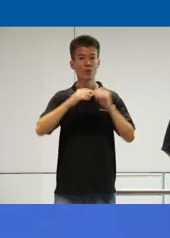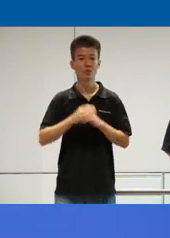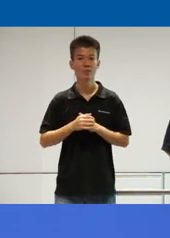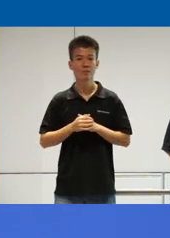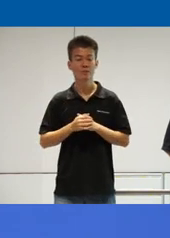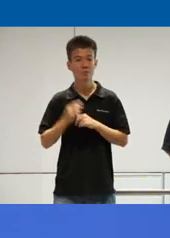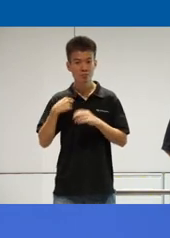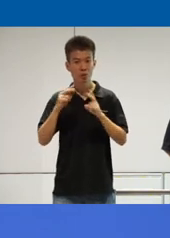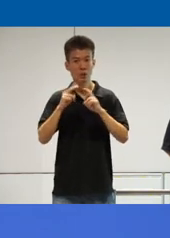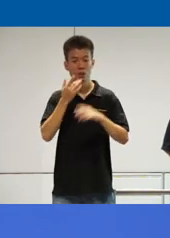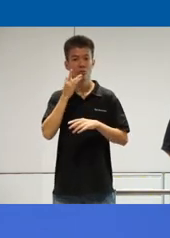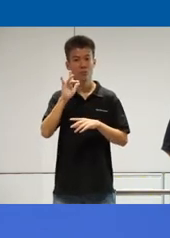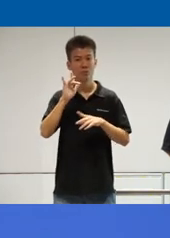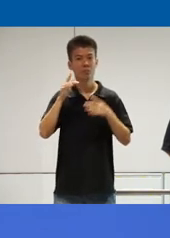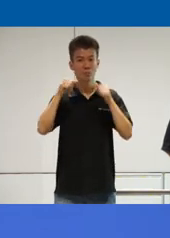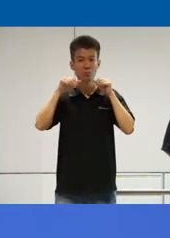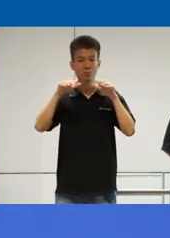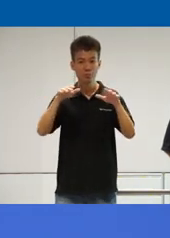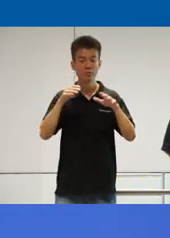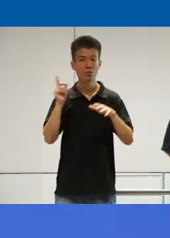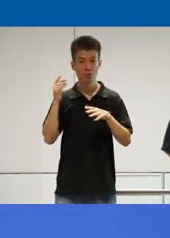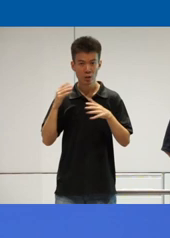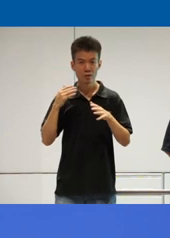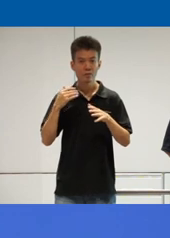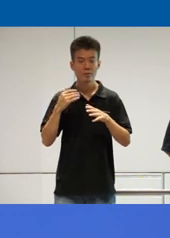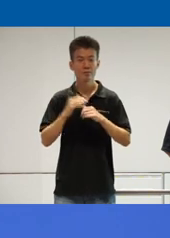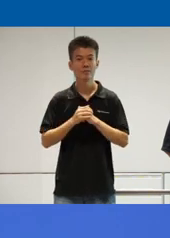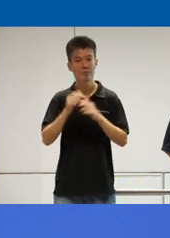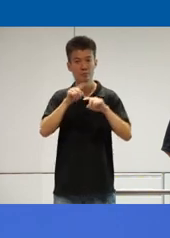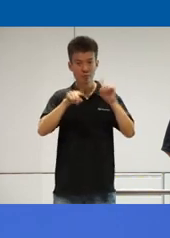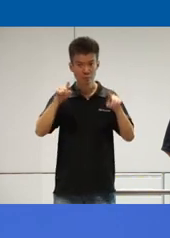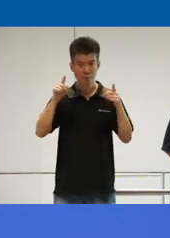we are very fortunate and blessed um that we have um various other strong Partners who are